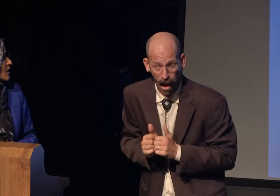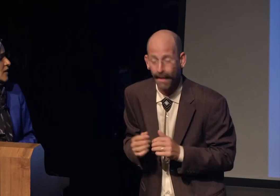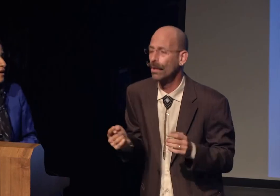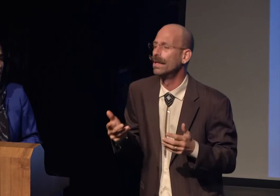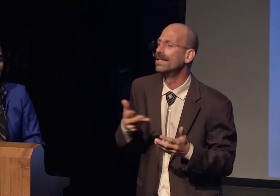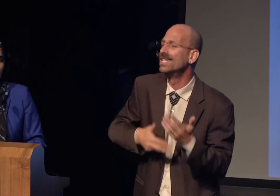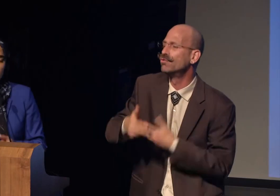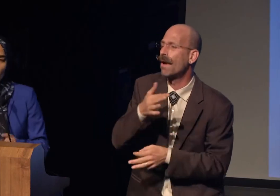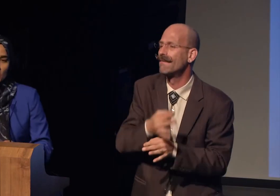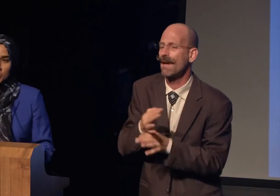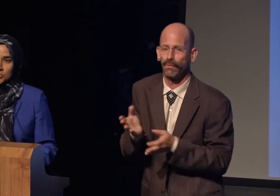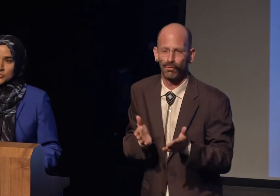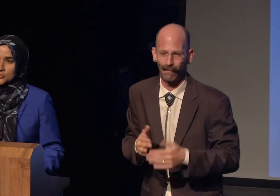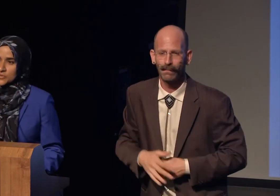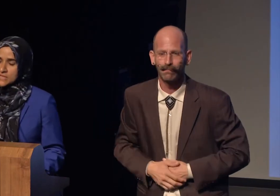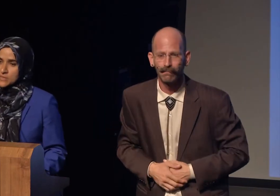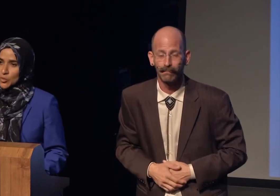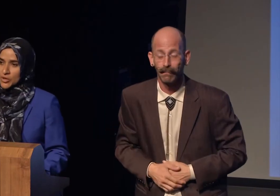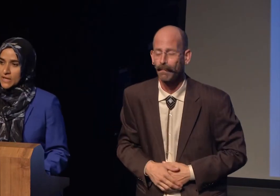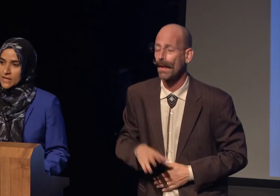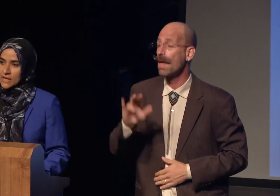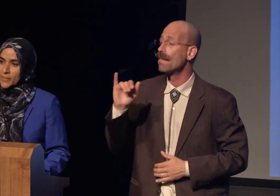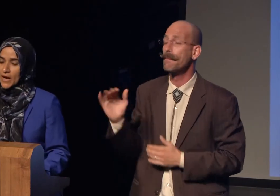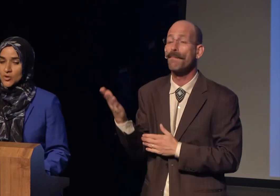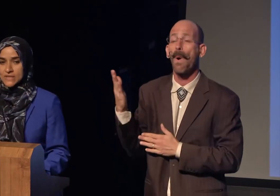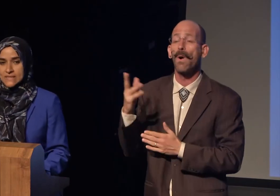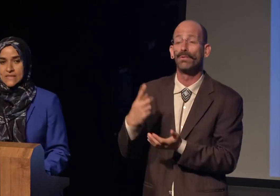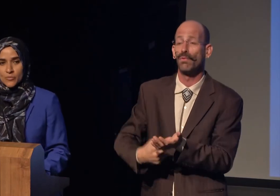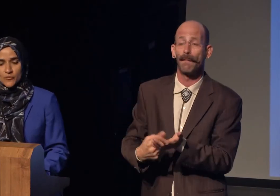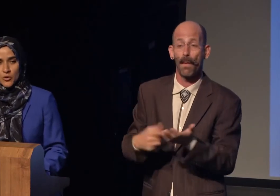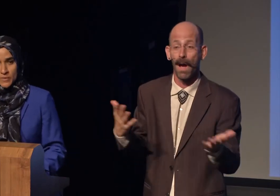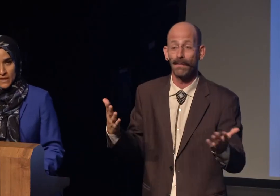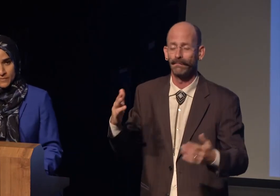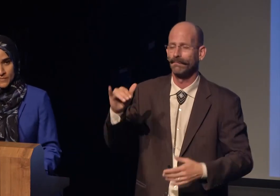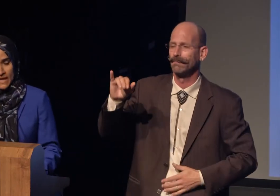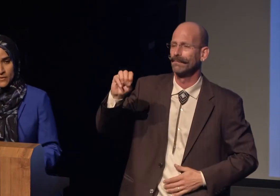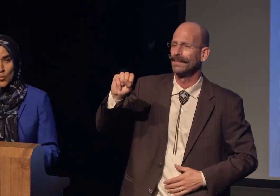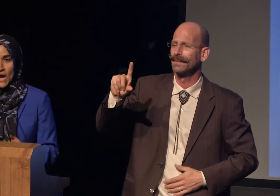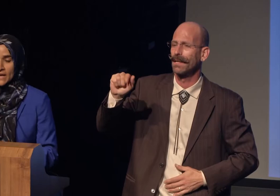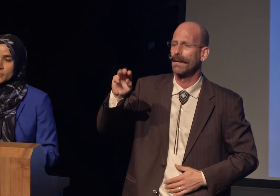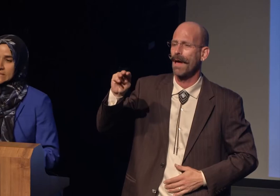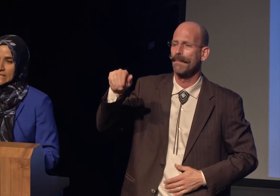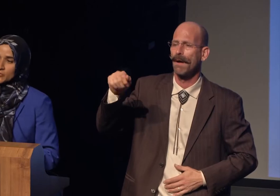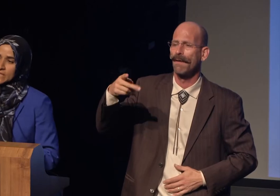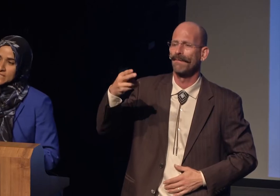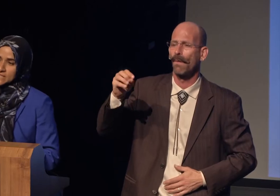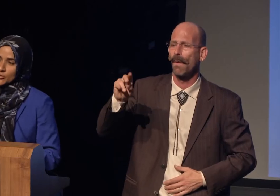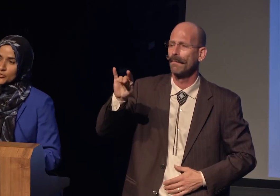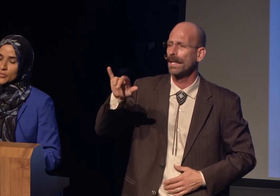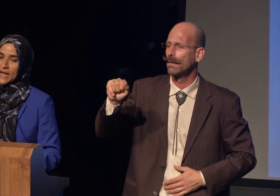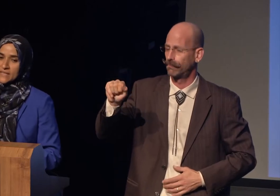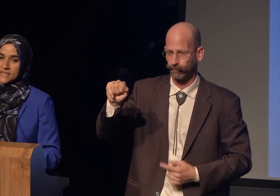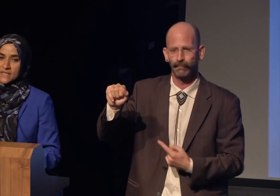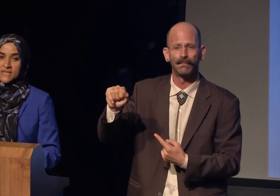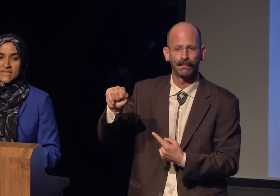I'm going to talk to you this morning about Islamophobia and why I believe it's a threat